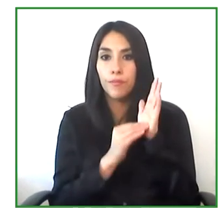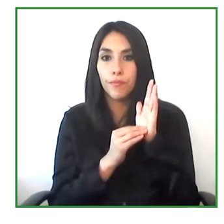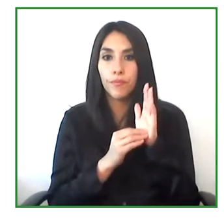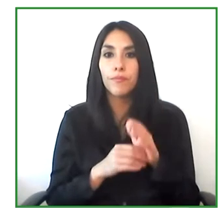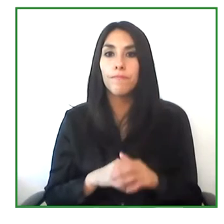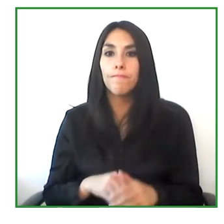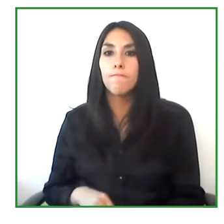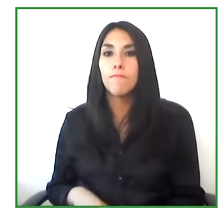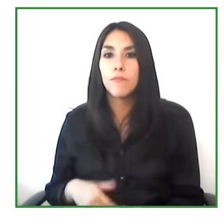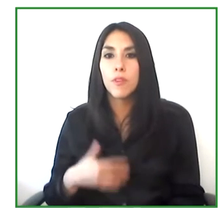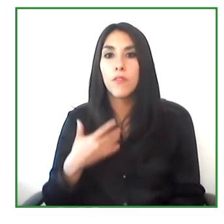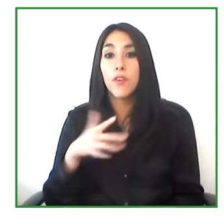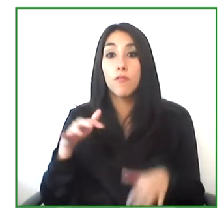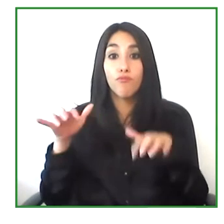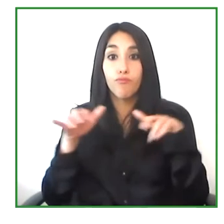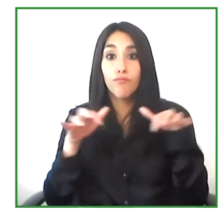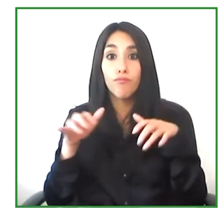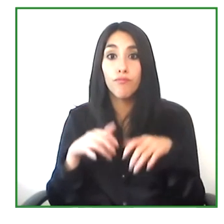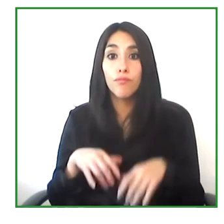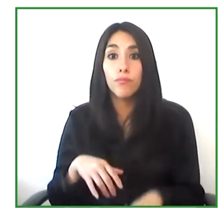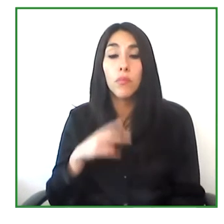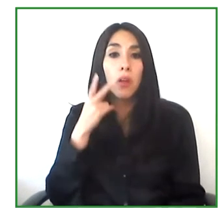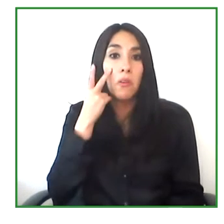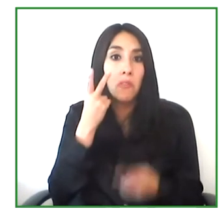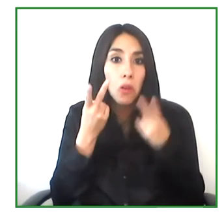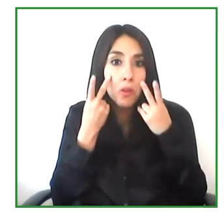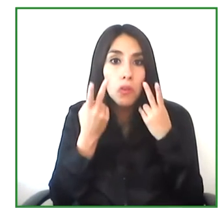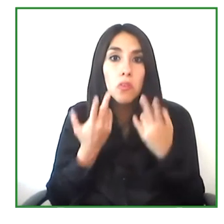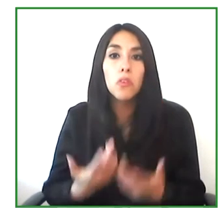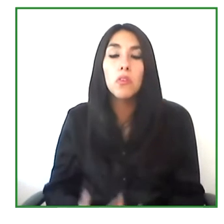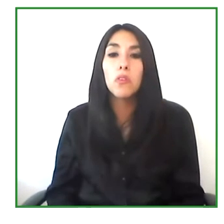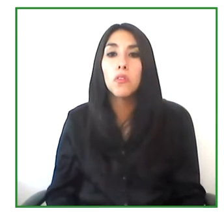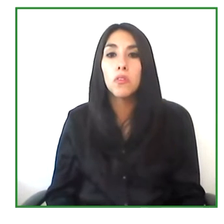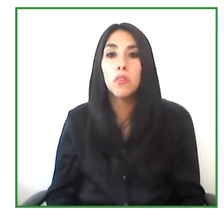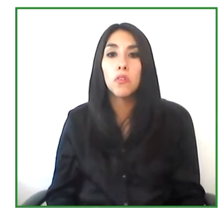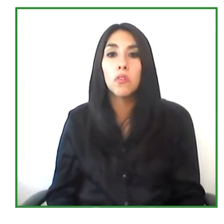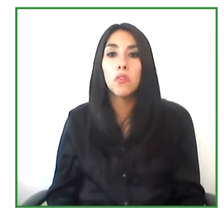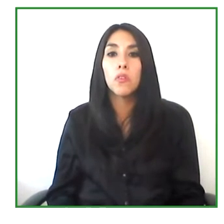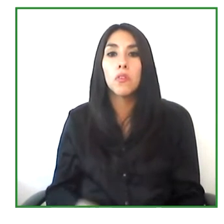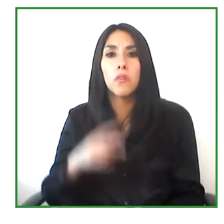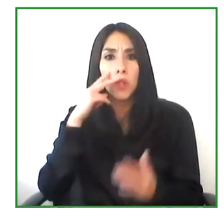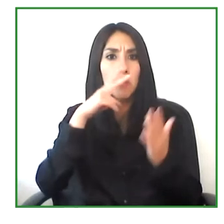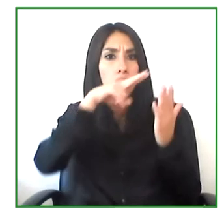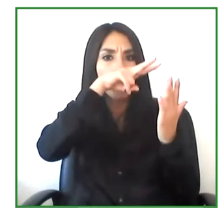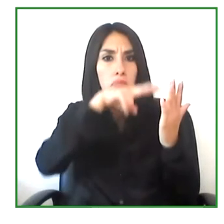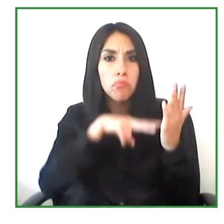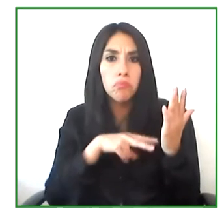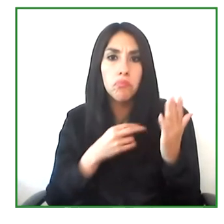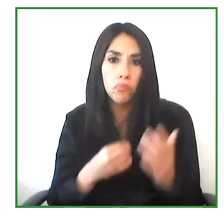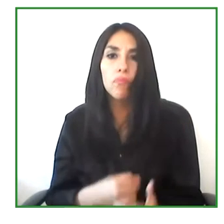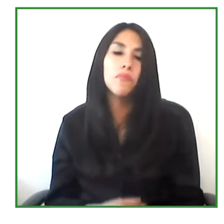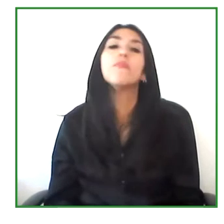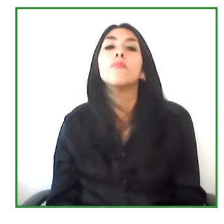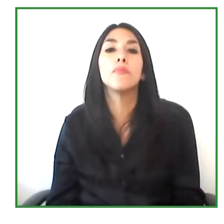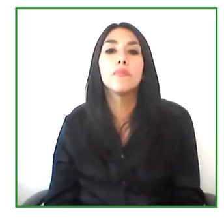Is that they will. Take this in person. We'll look at the demography of are the people registered,